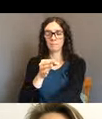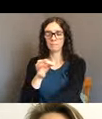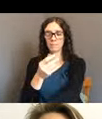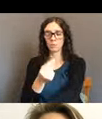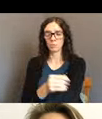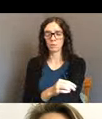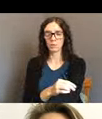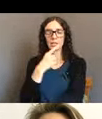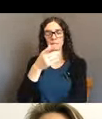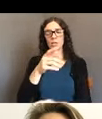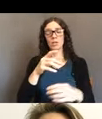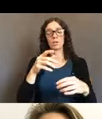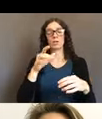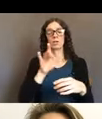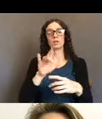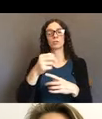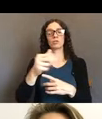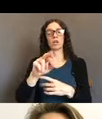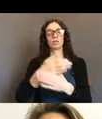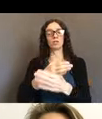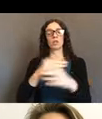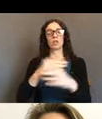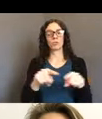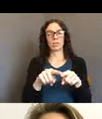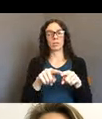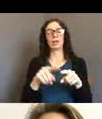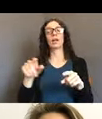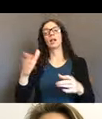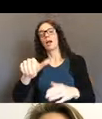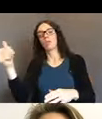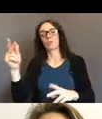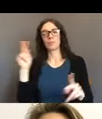it's under share screen. There's, others can access the audio. Did you get that?